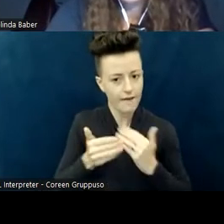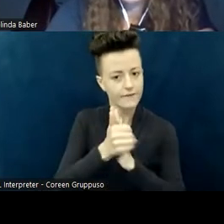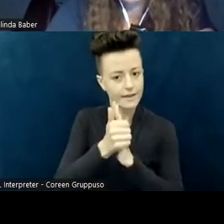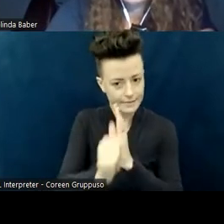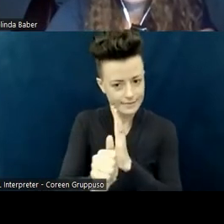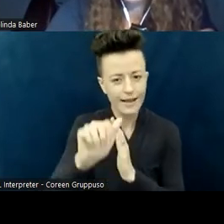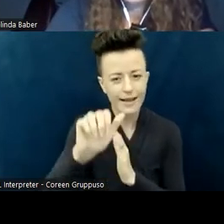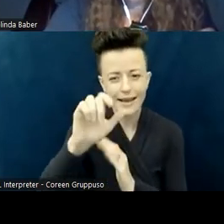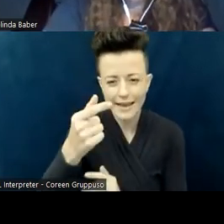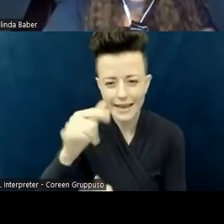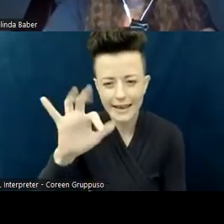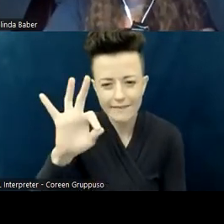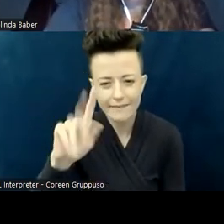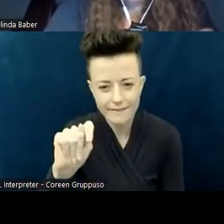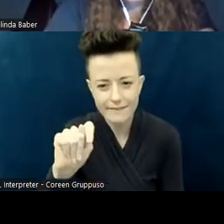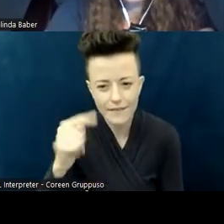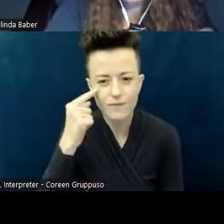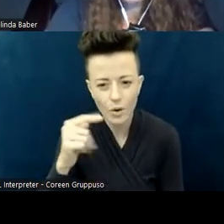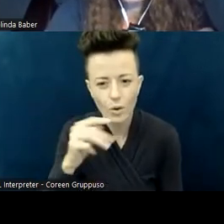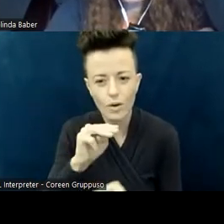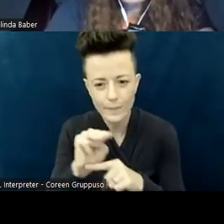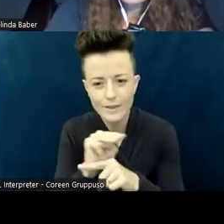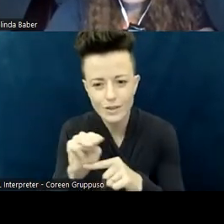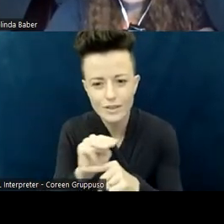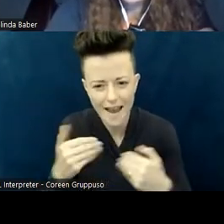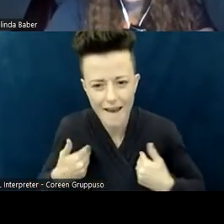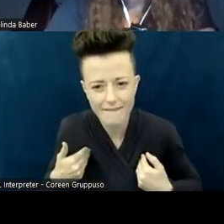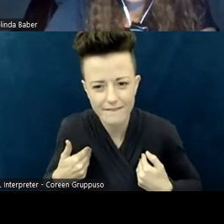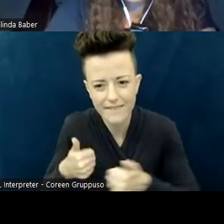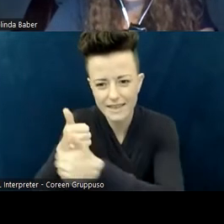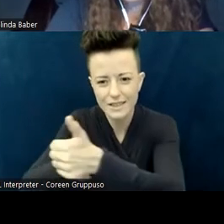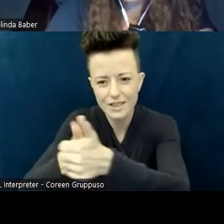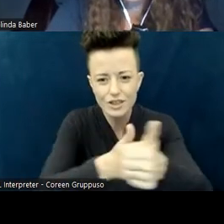and having each person identify